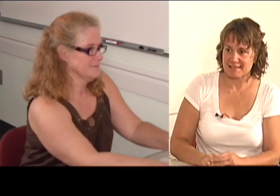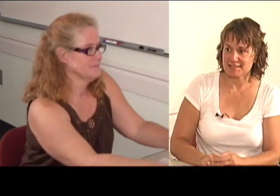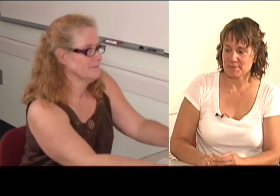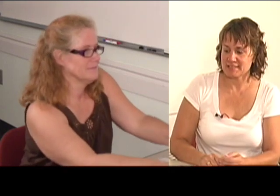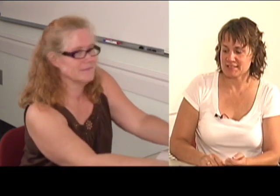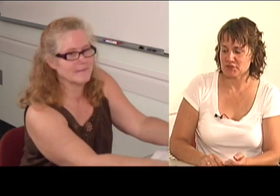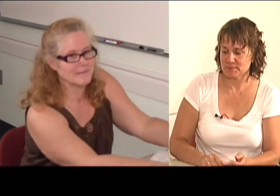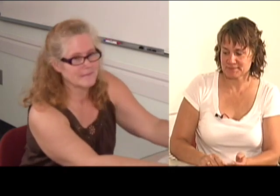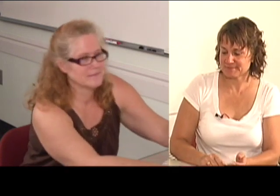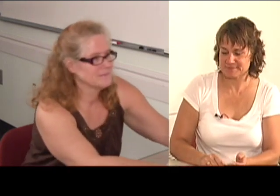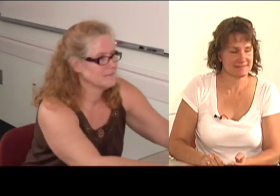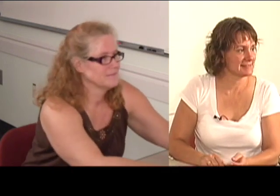Nice to meet you too.